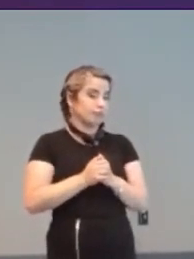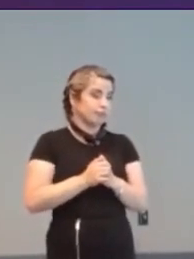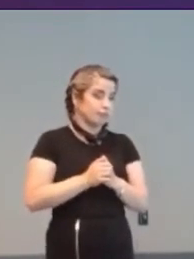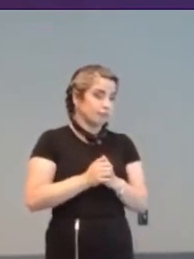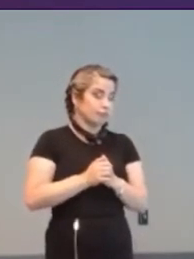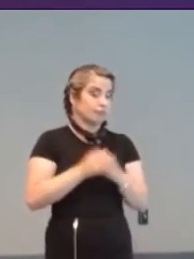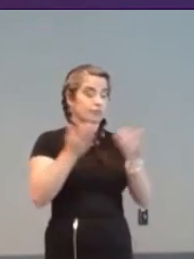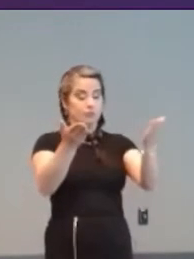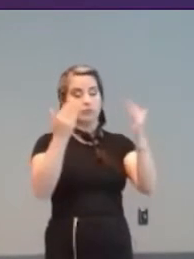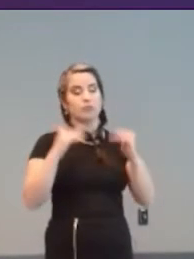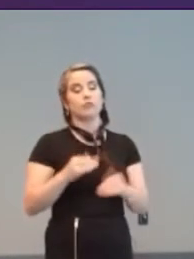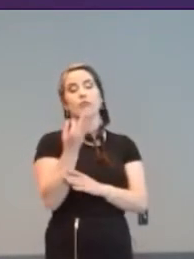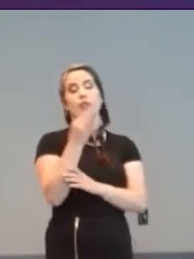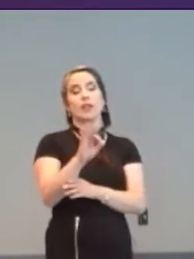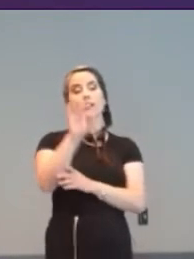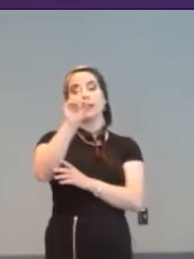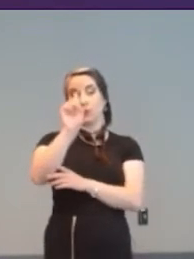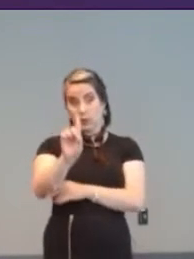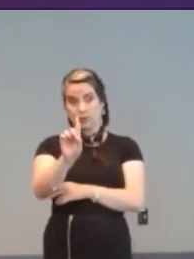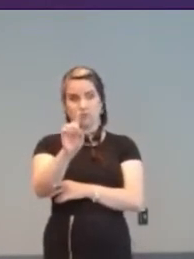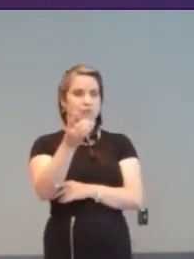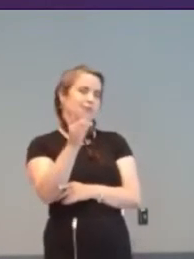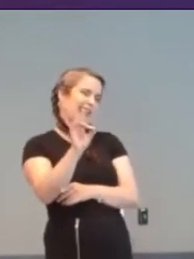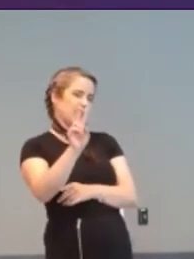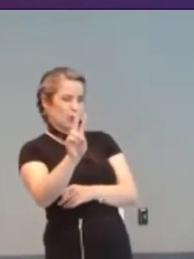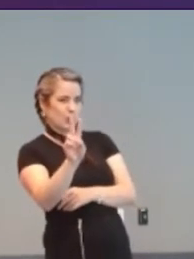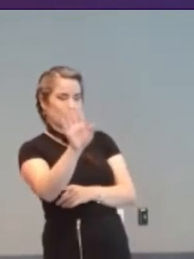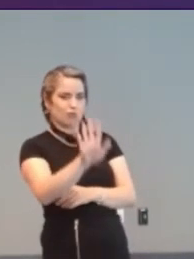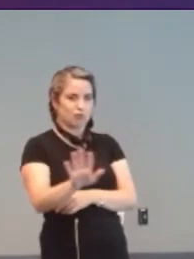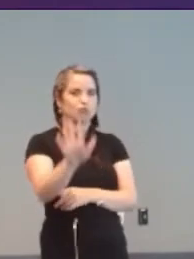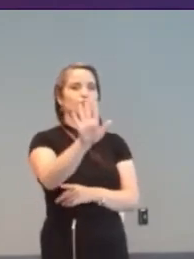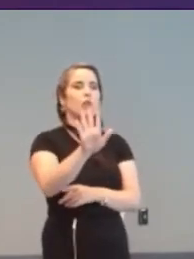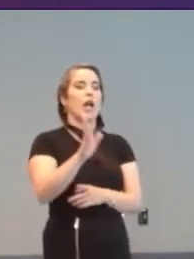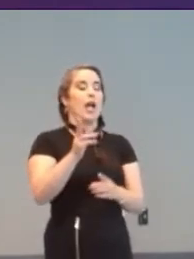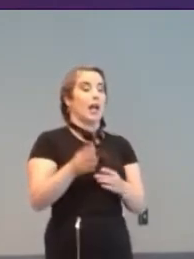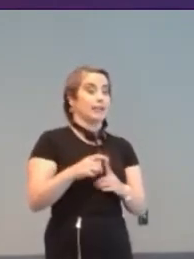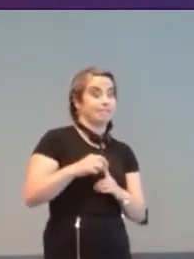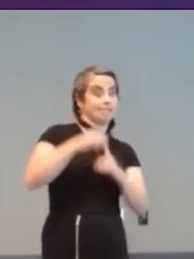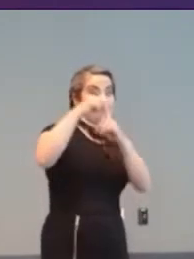In 1981 and 82, a “Special Feature” label was added to the boxes of some